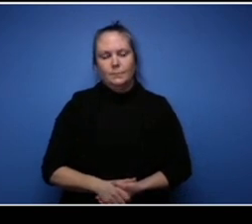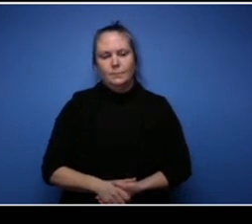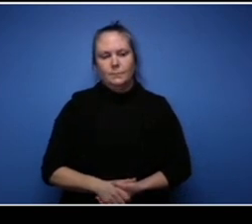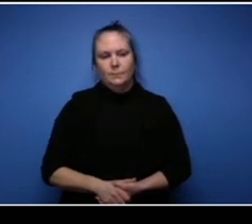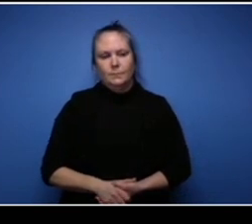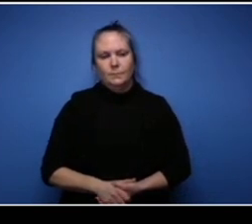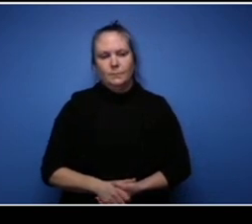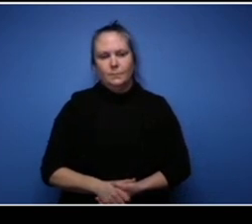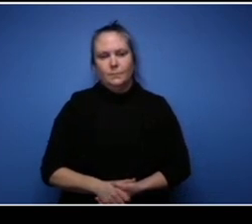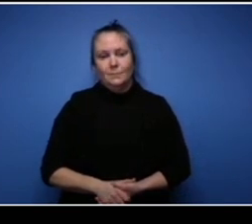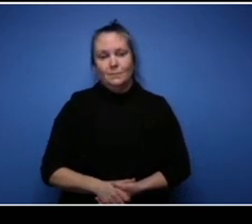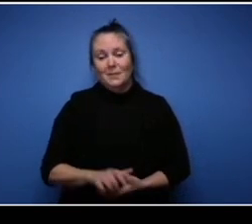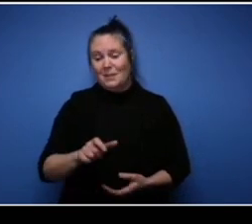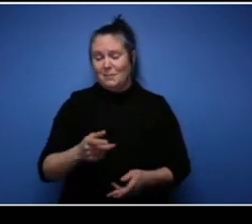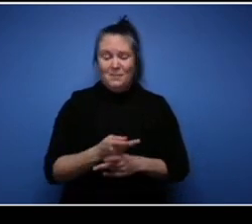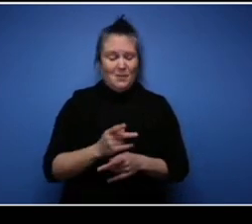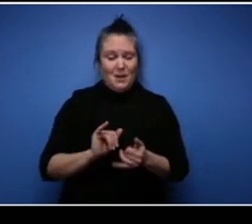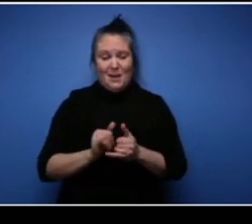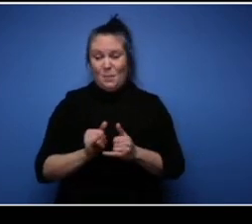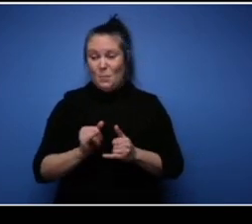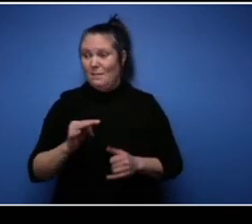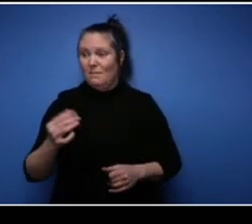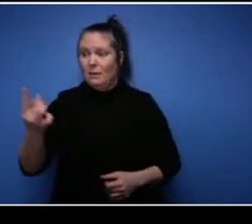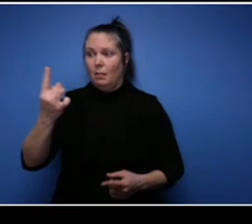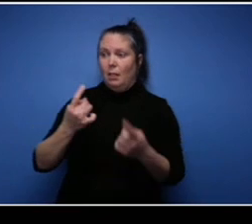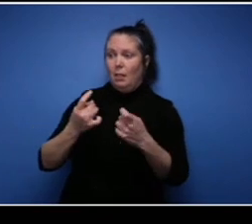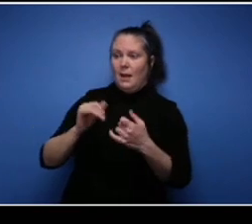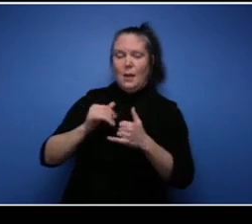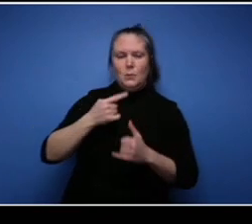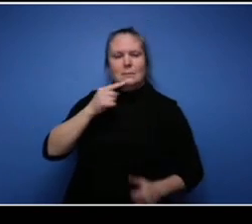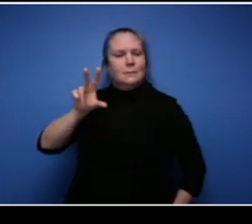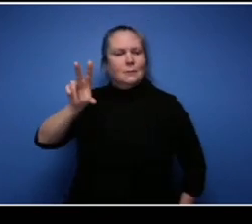to learn to say no like there's sometimes in business you can't do everything, you can't.